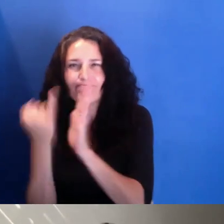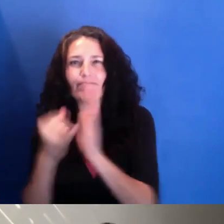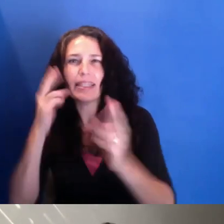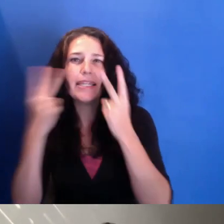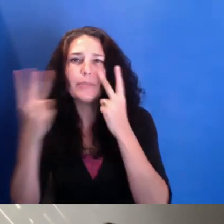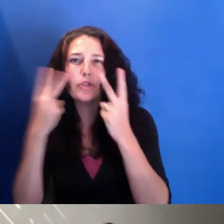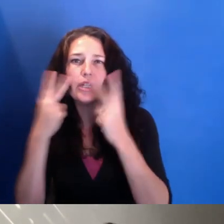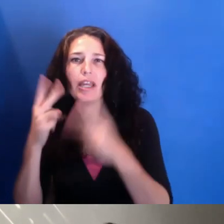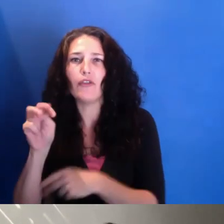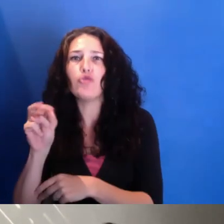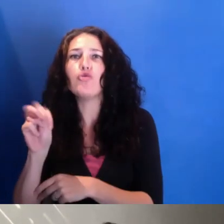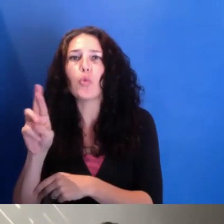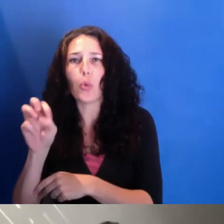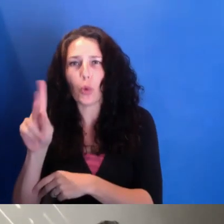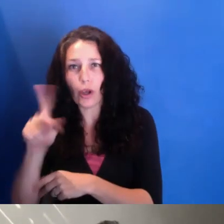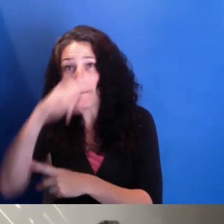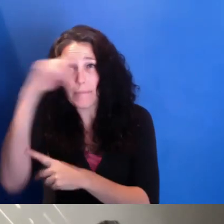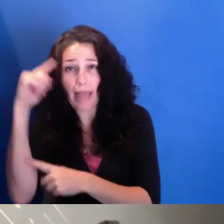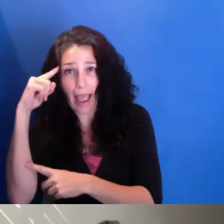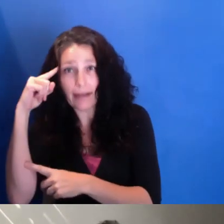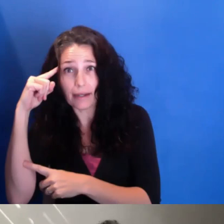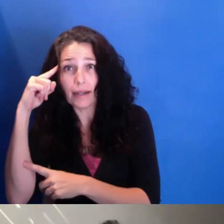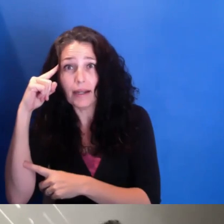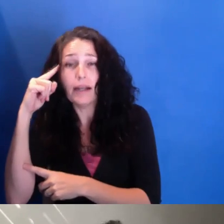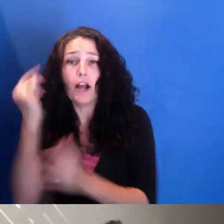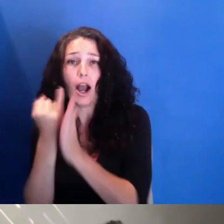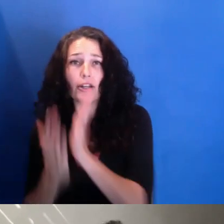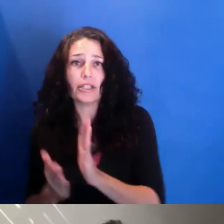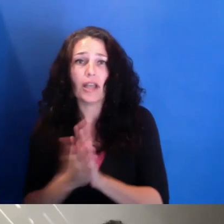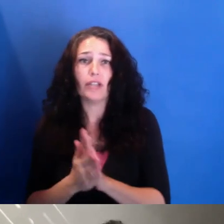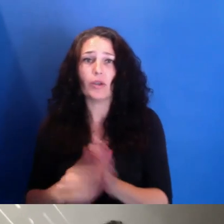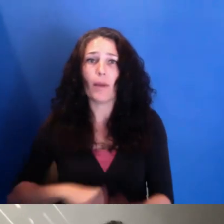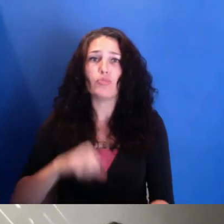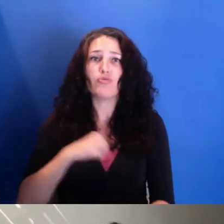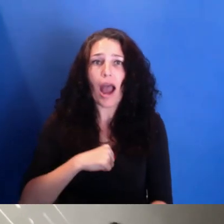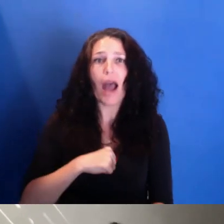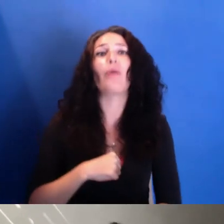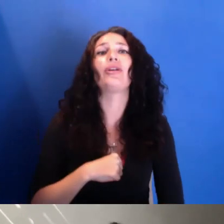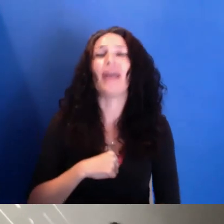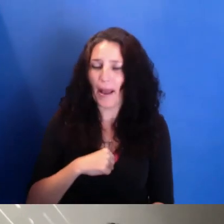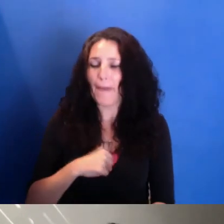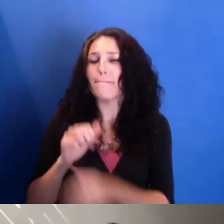She is also the proud member of the New Negress film society-- shout-out New Negress-- a New York-based